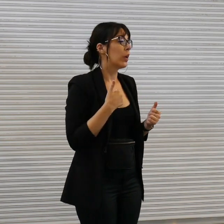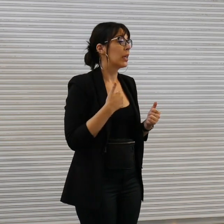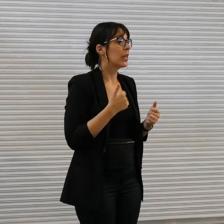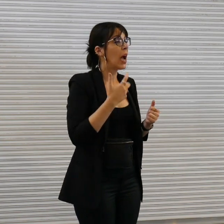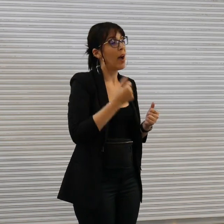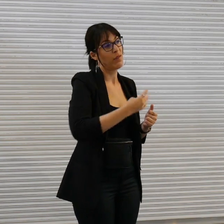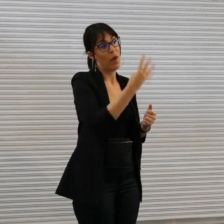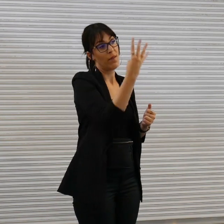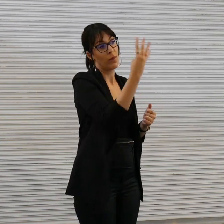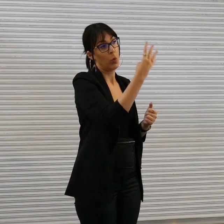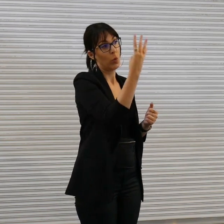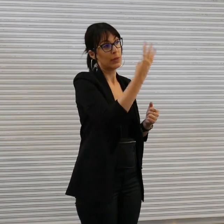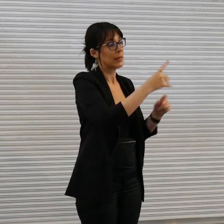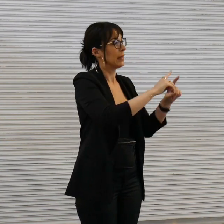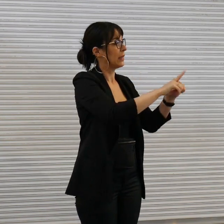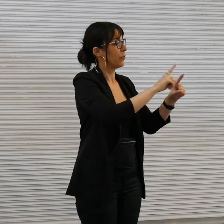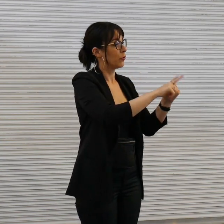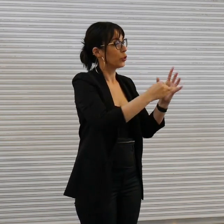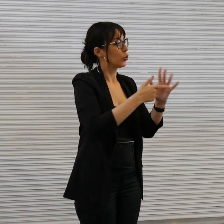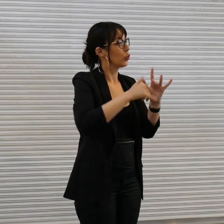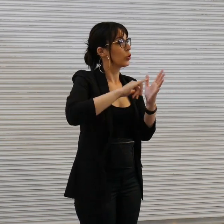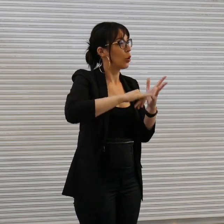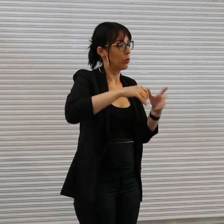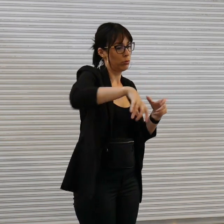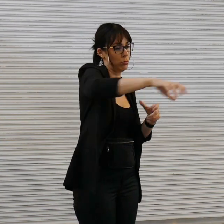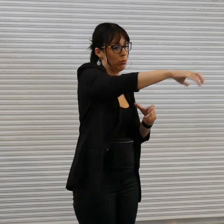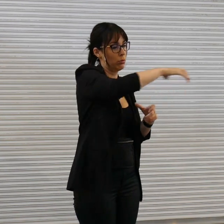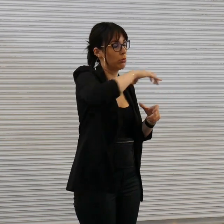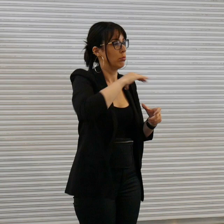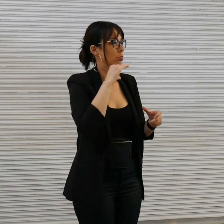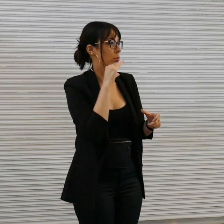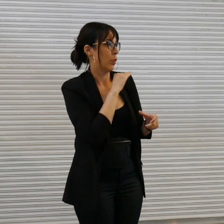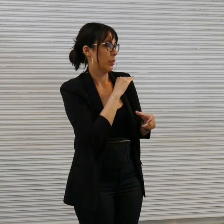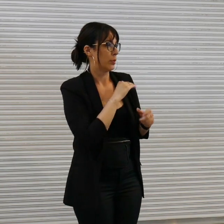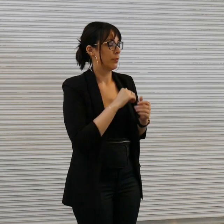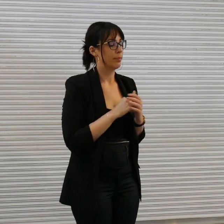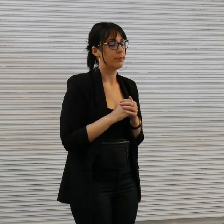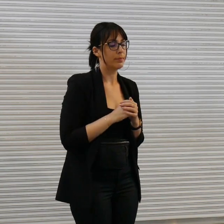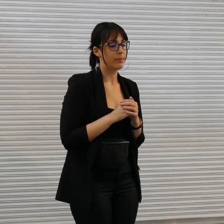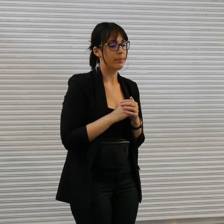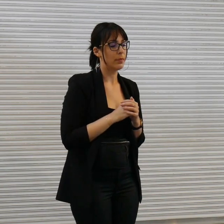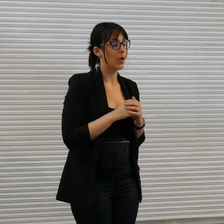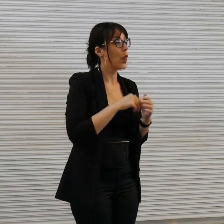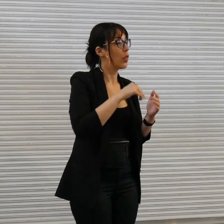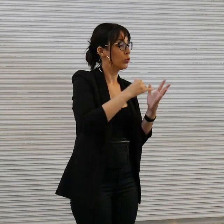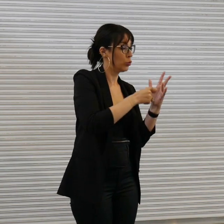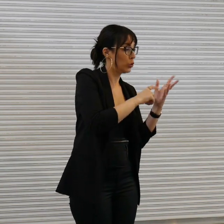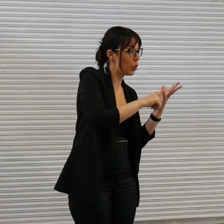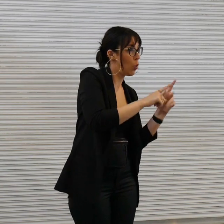across Melbourne and over 30 mentorships um the studios and mentorships provide accessible and